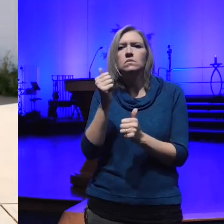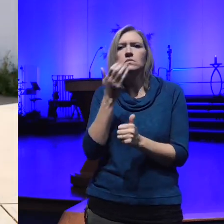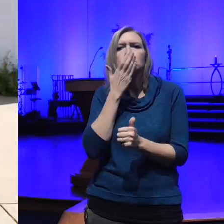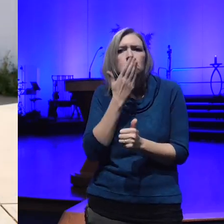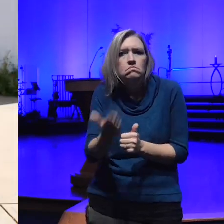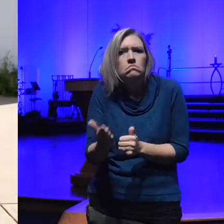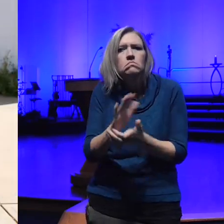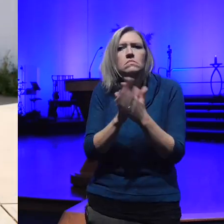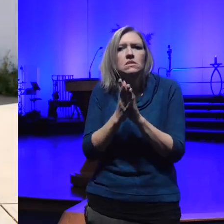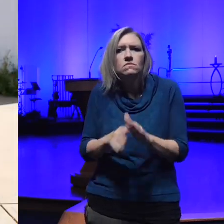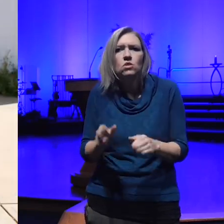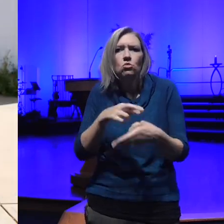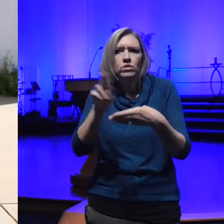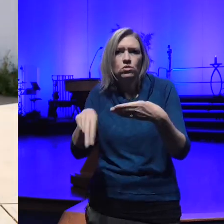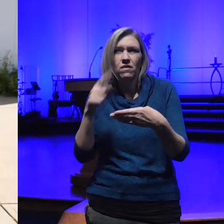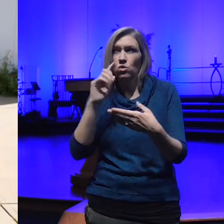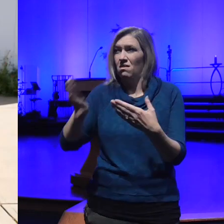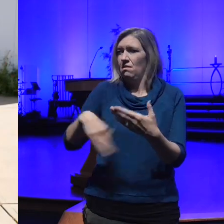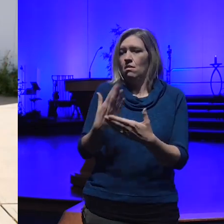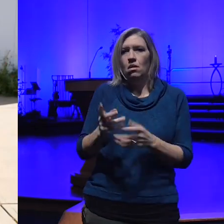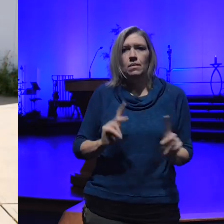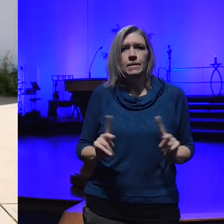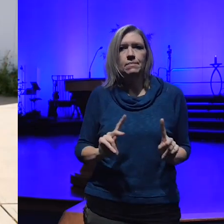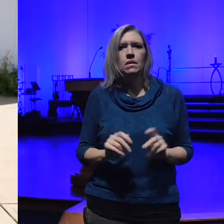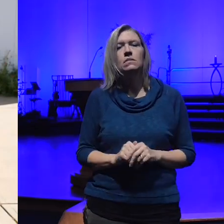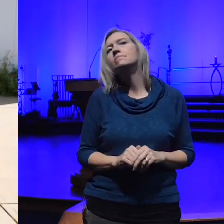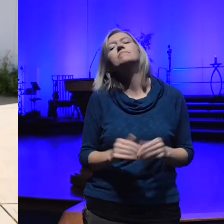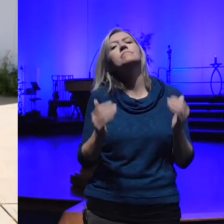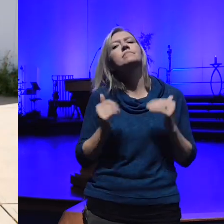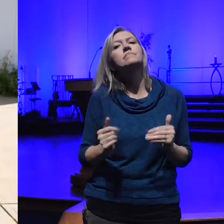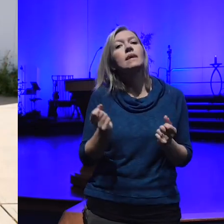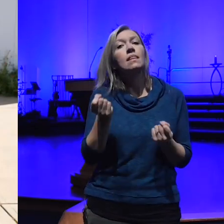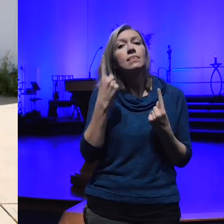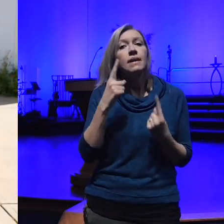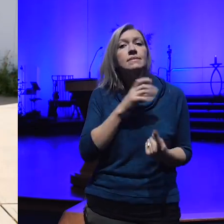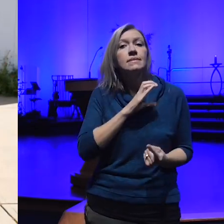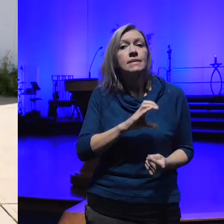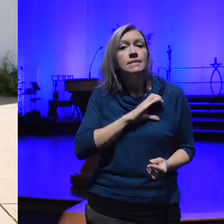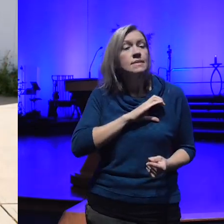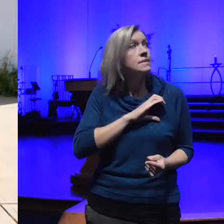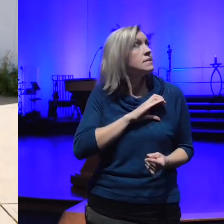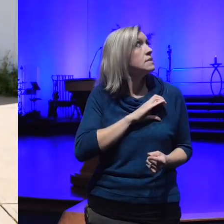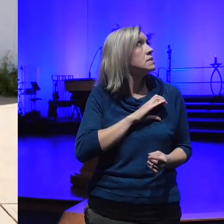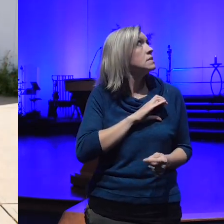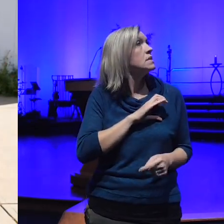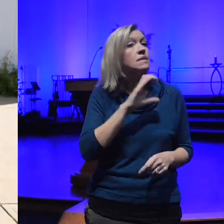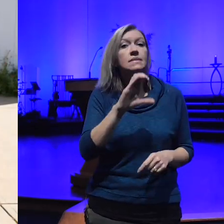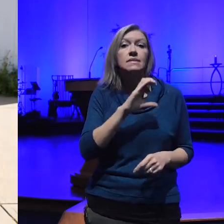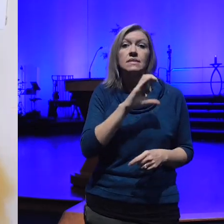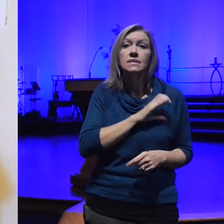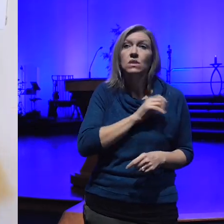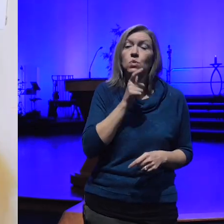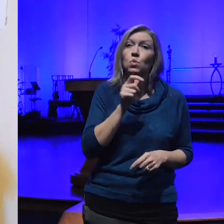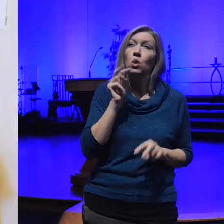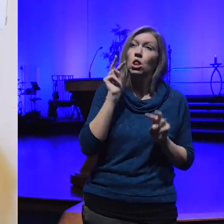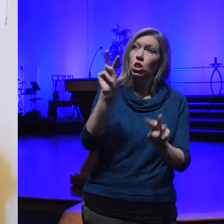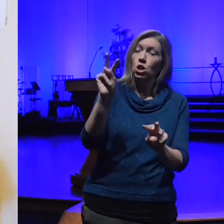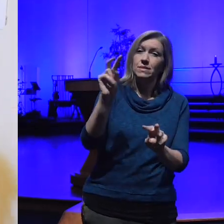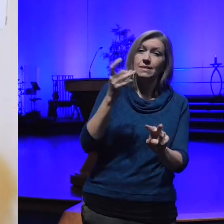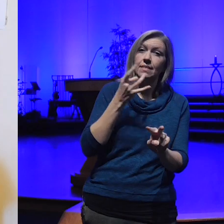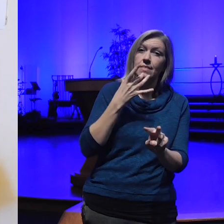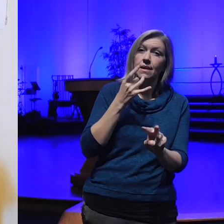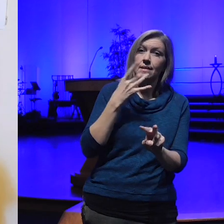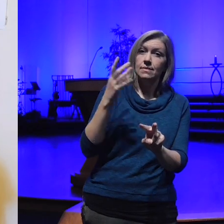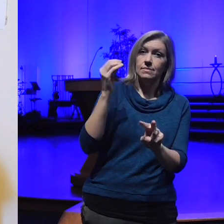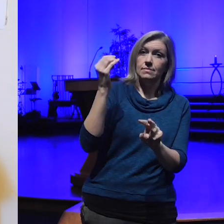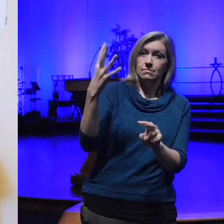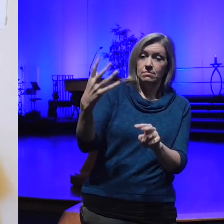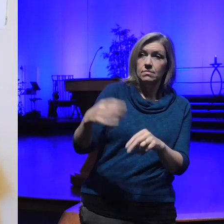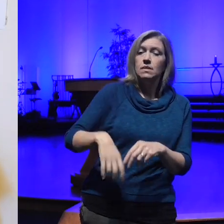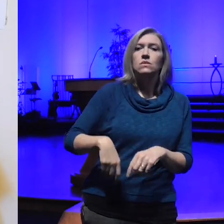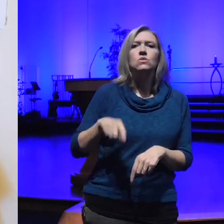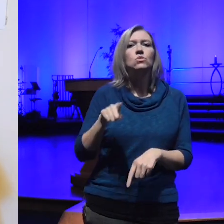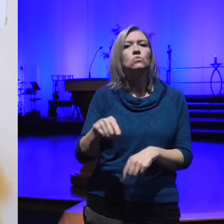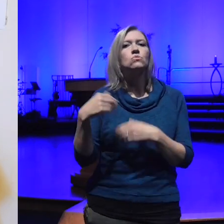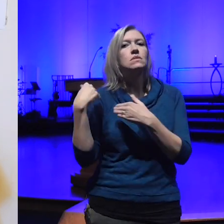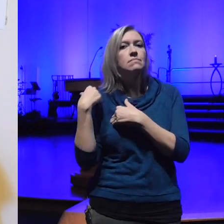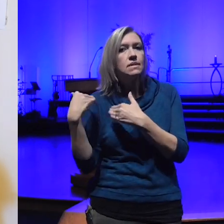citizen would be a citizen that looks toward the light you be responsible you have empathy